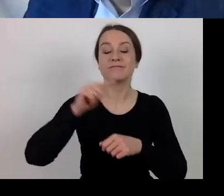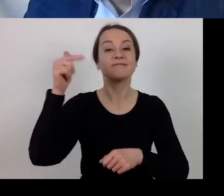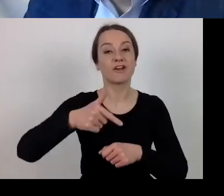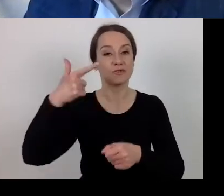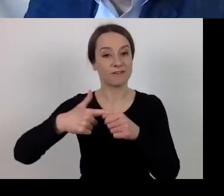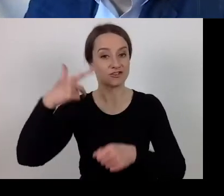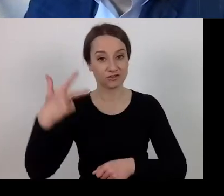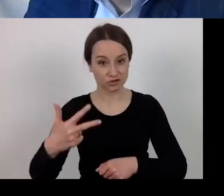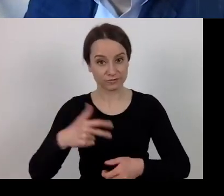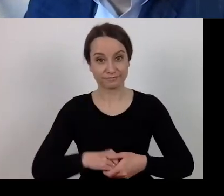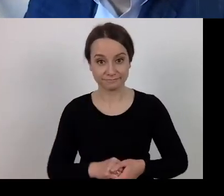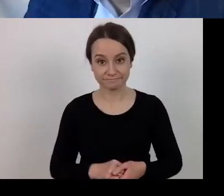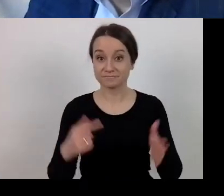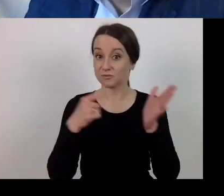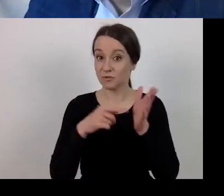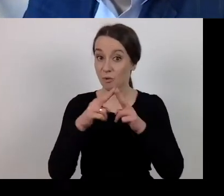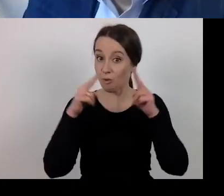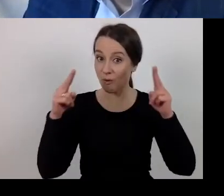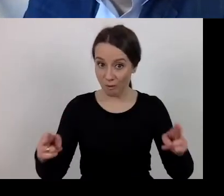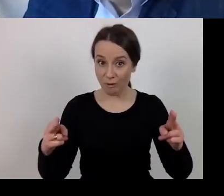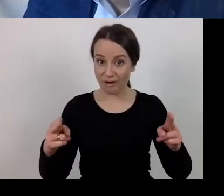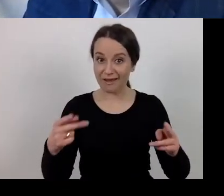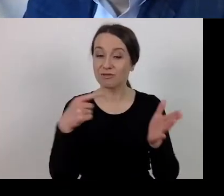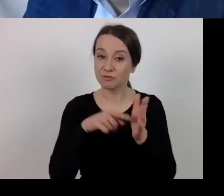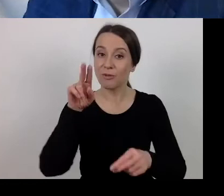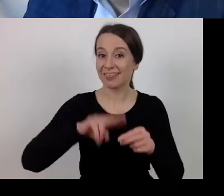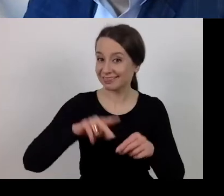Until that period, by this deadline